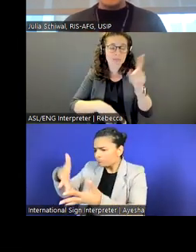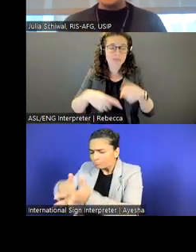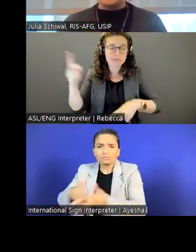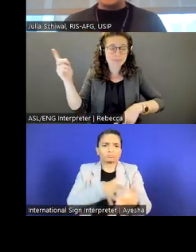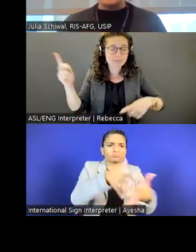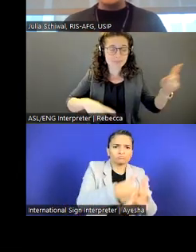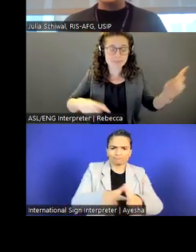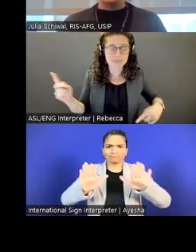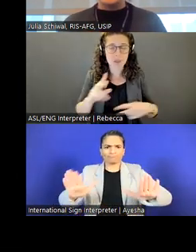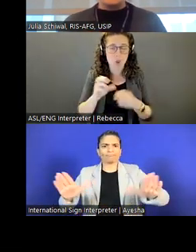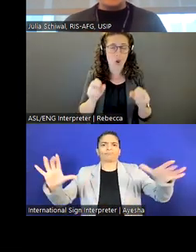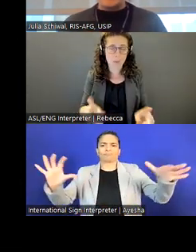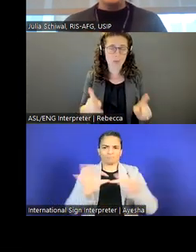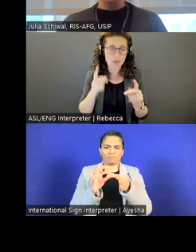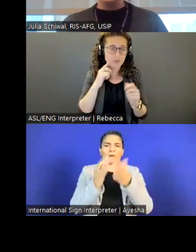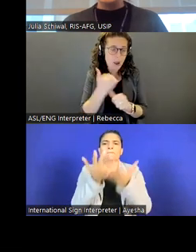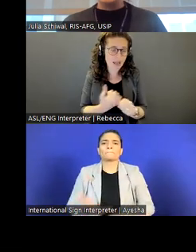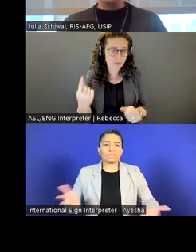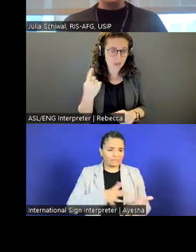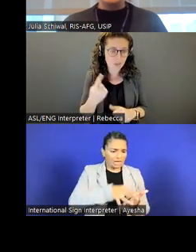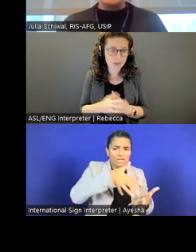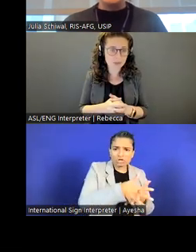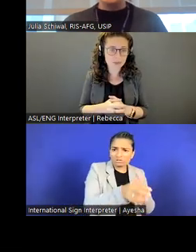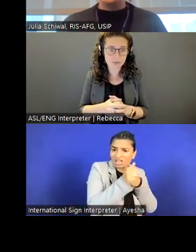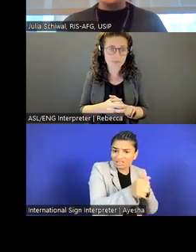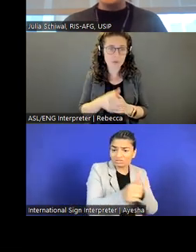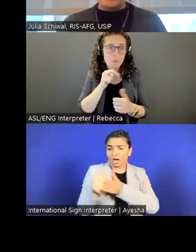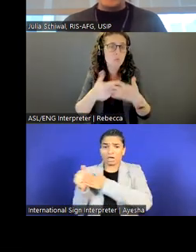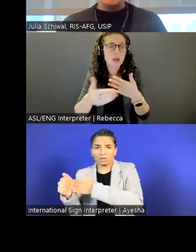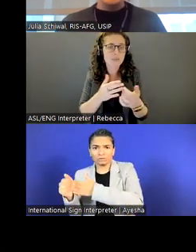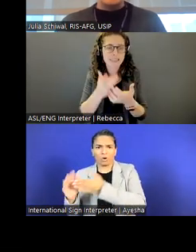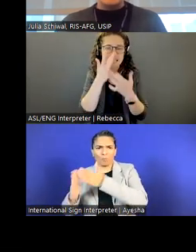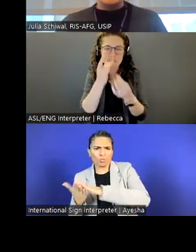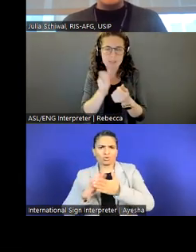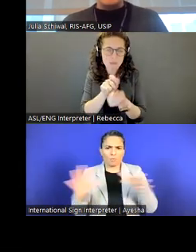I'm sure there are opportunities for everybody who is interested in specific things.